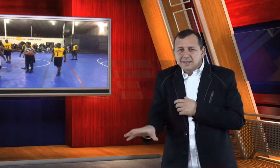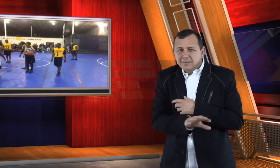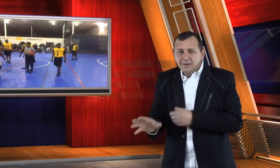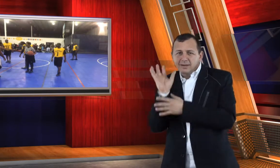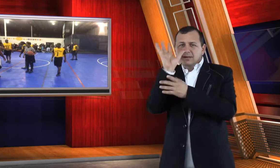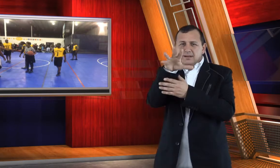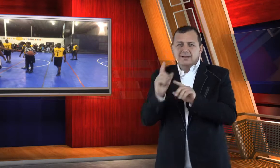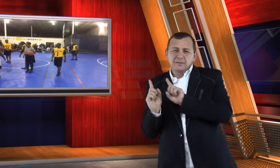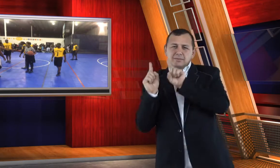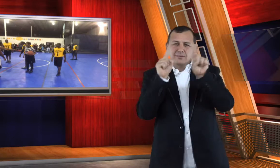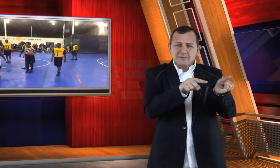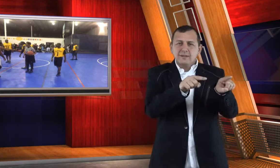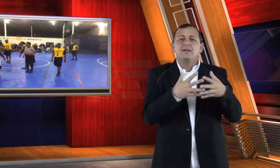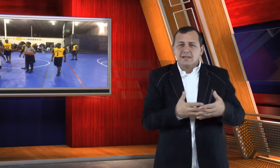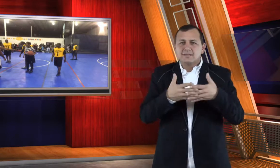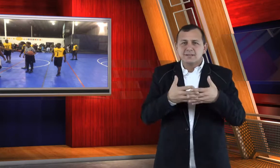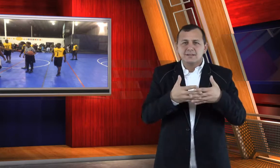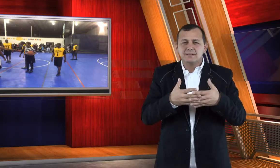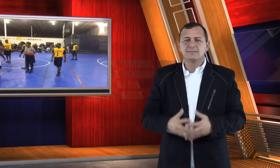basketball players will visit the US, they are